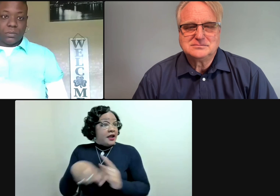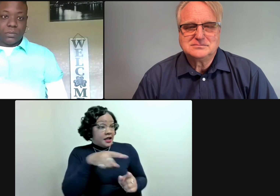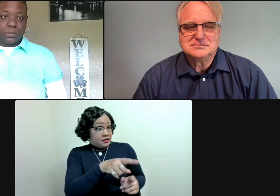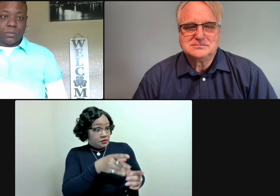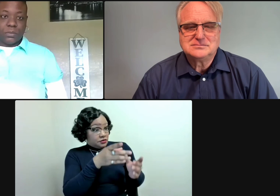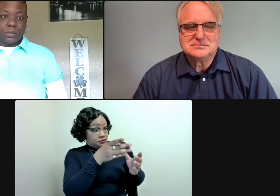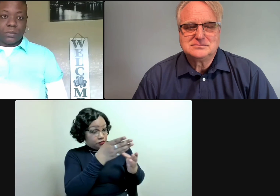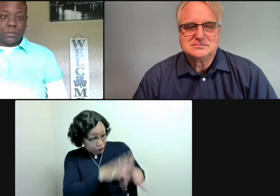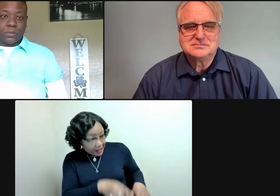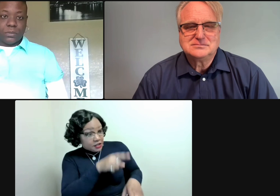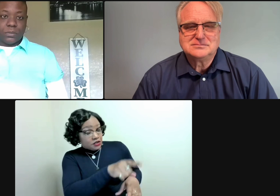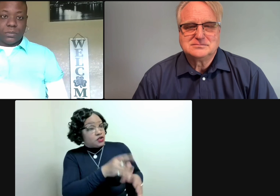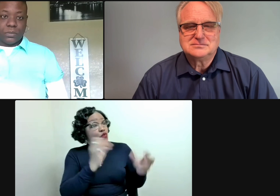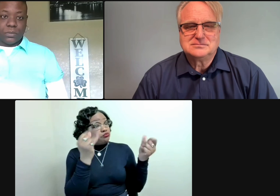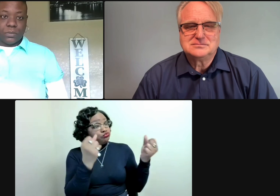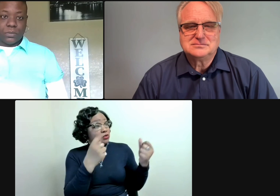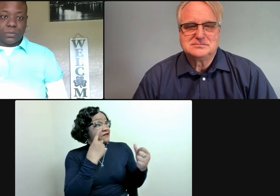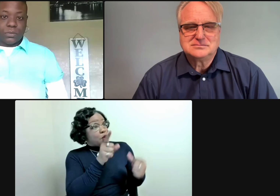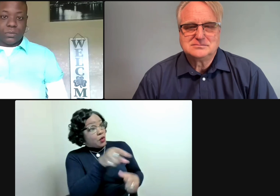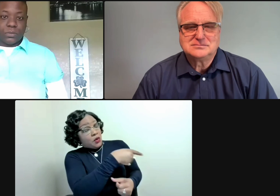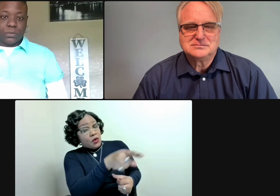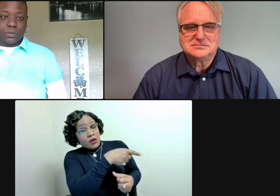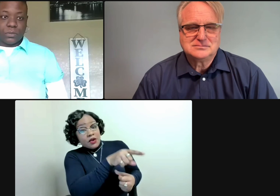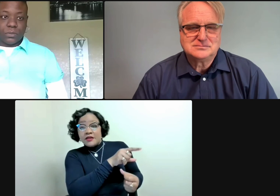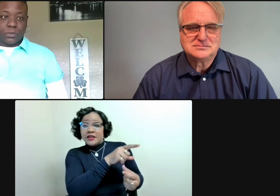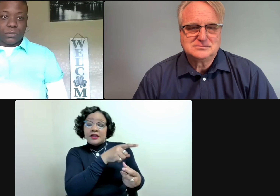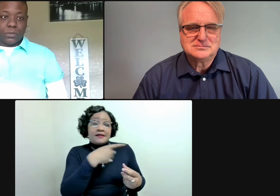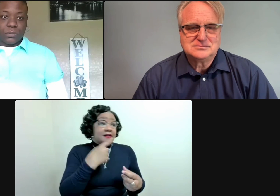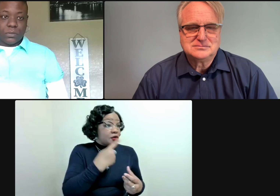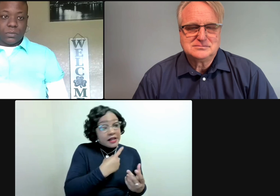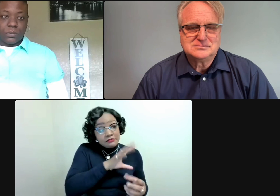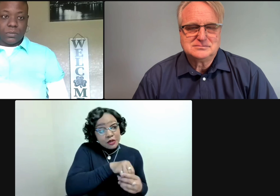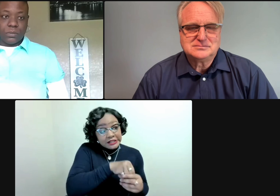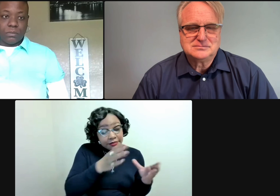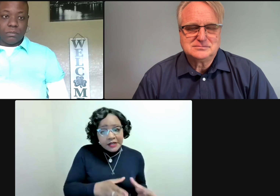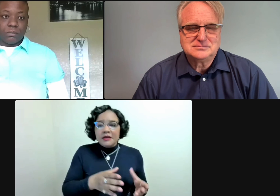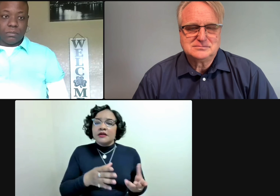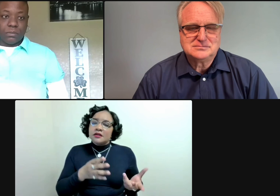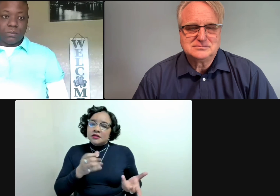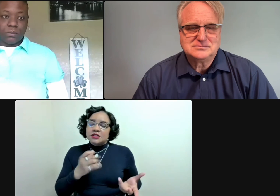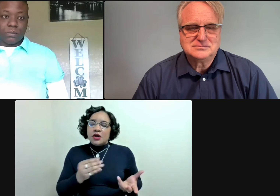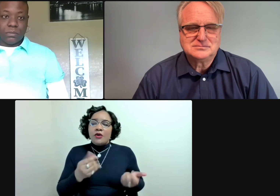And then you can interpret the English to ASL whenever hearing people are asking questions